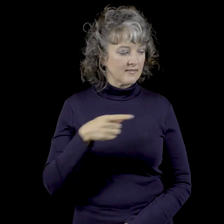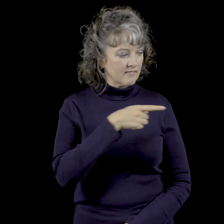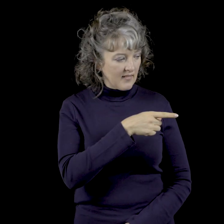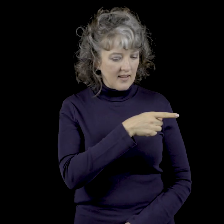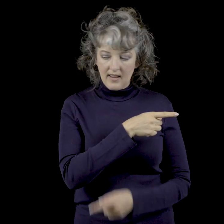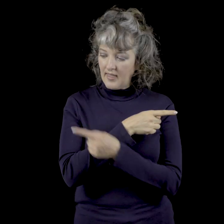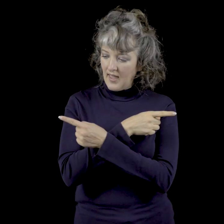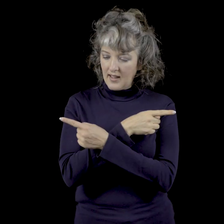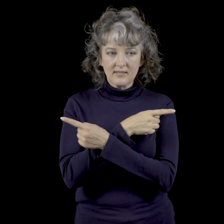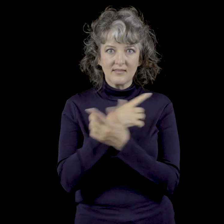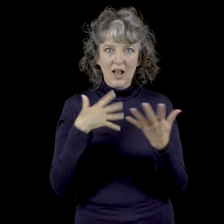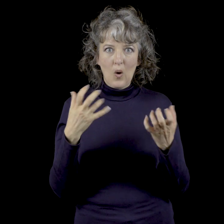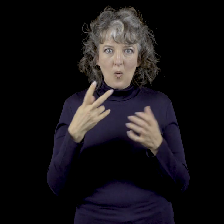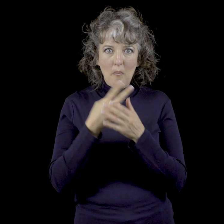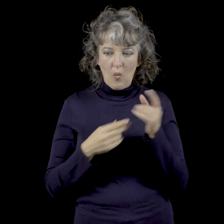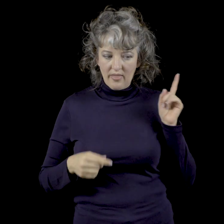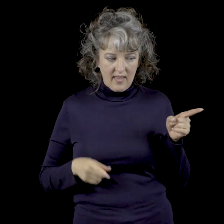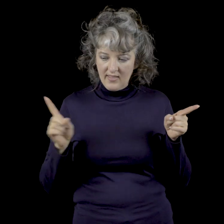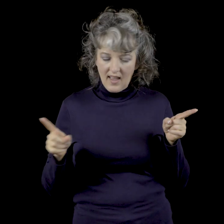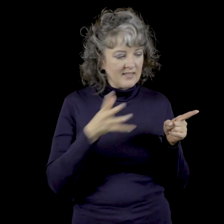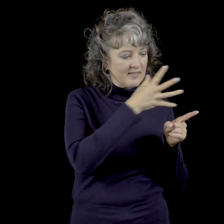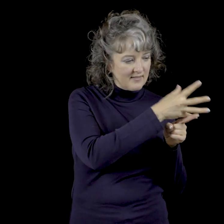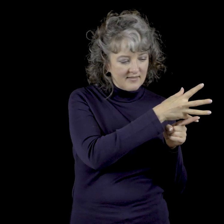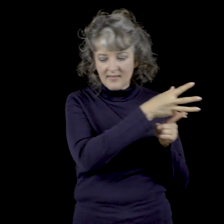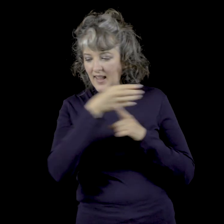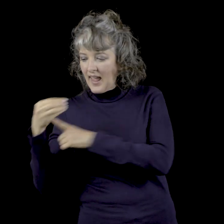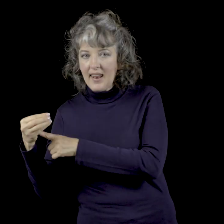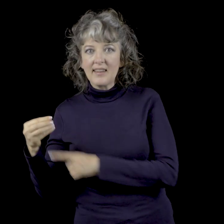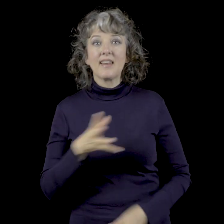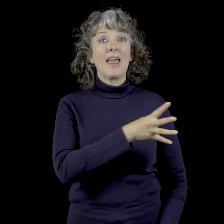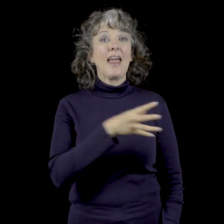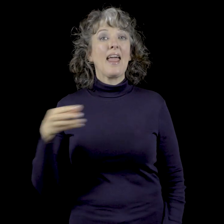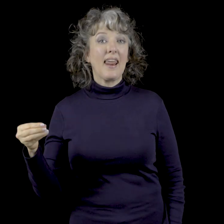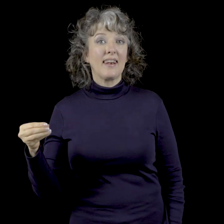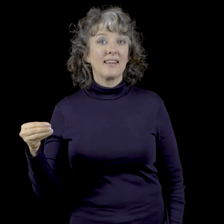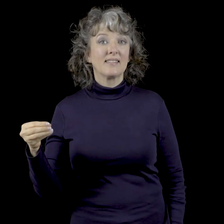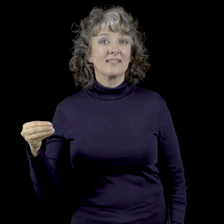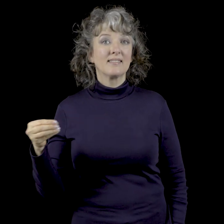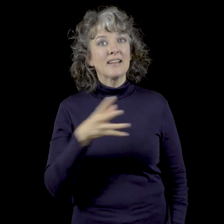That plus this, for I want both. And And